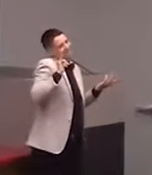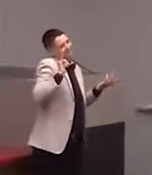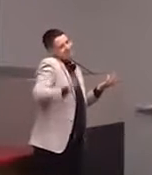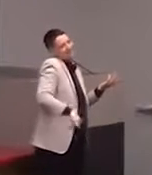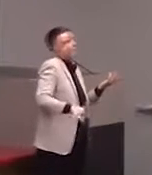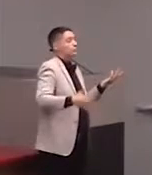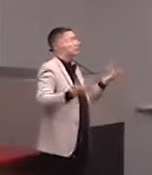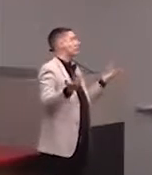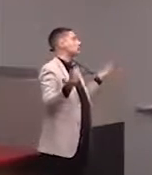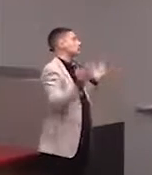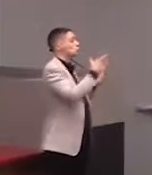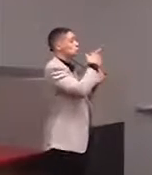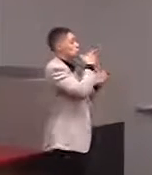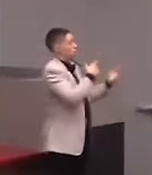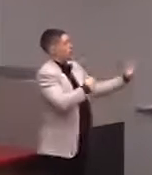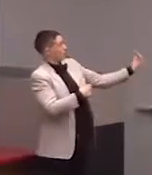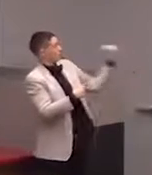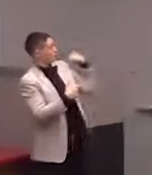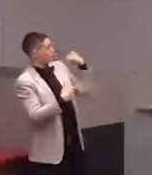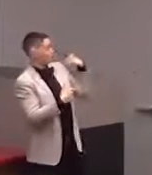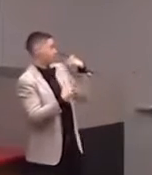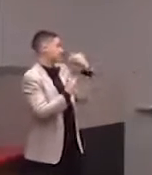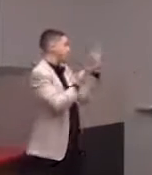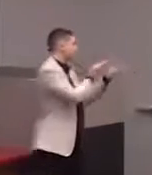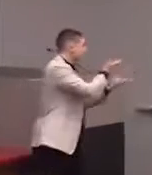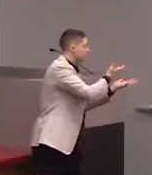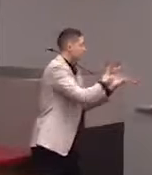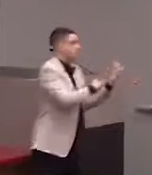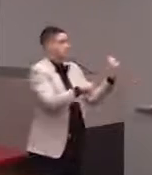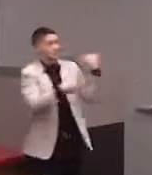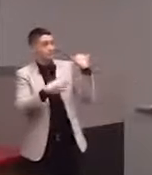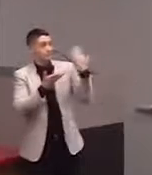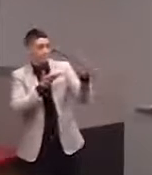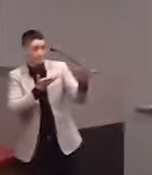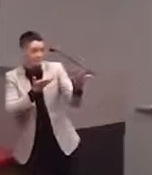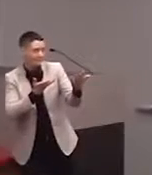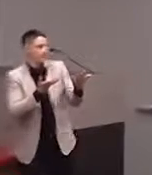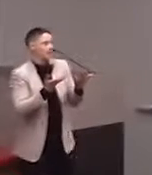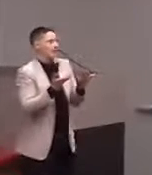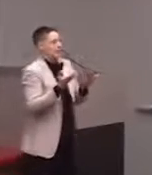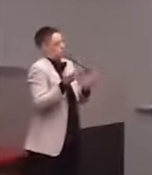and just dealing with all the logistics of that